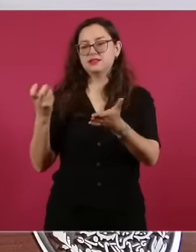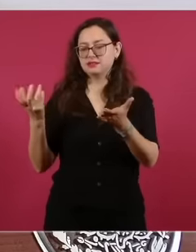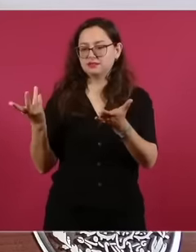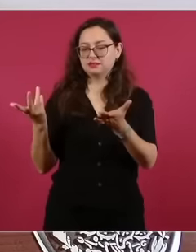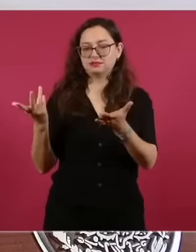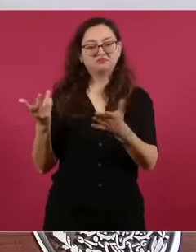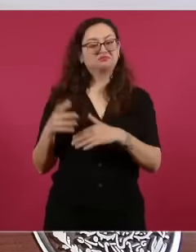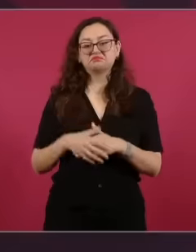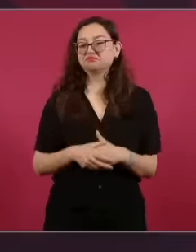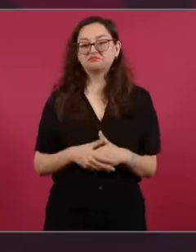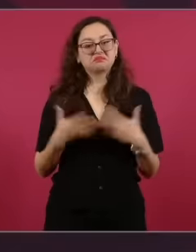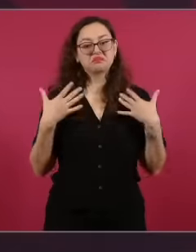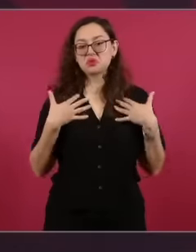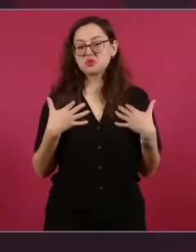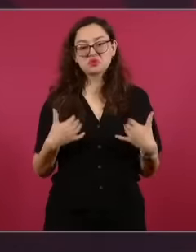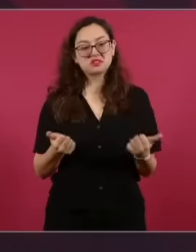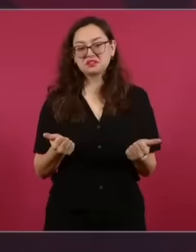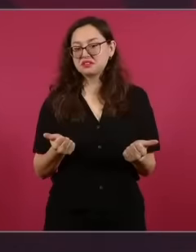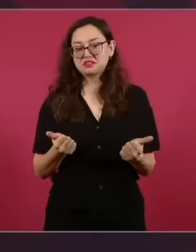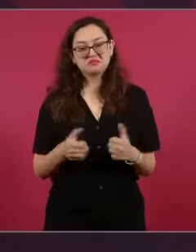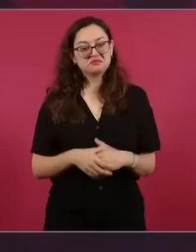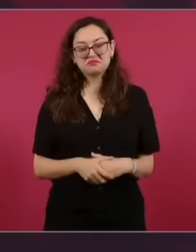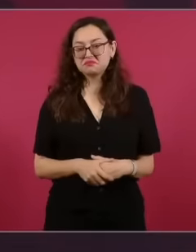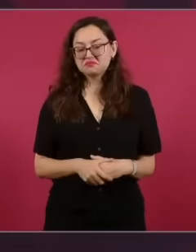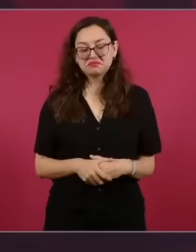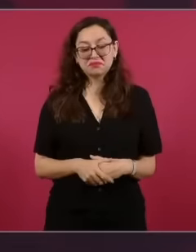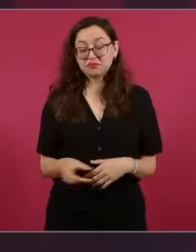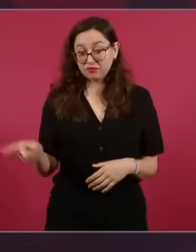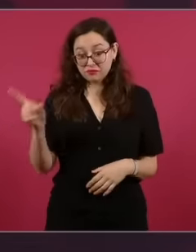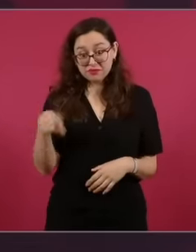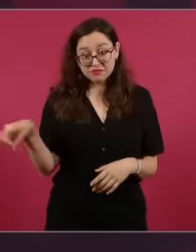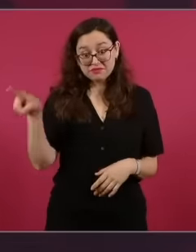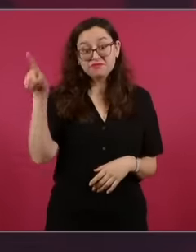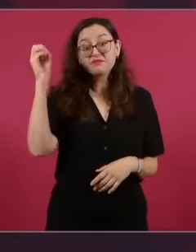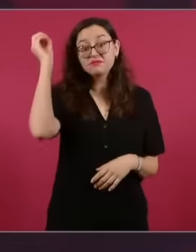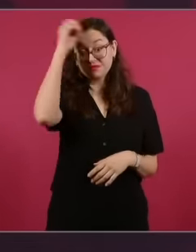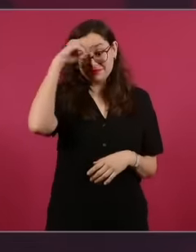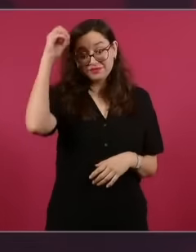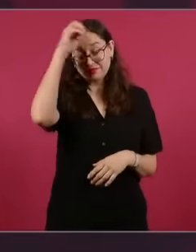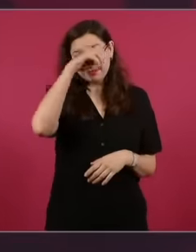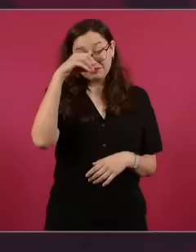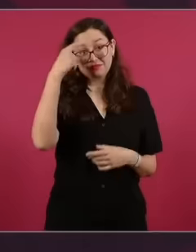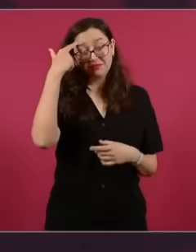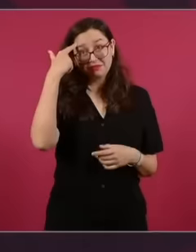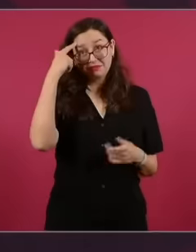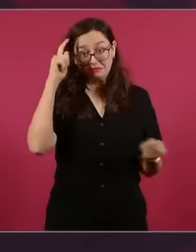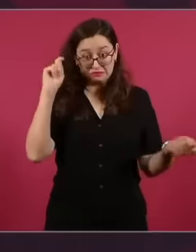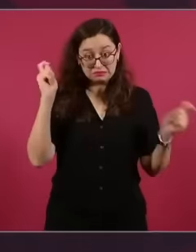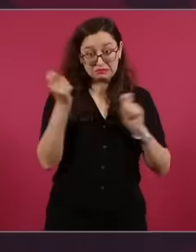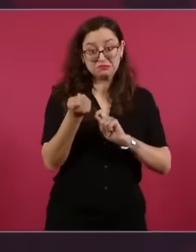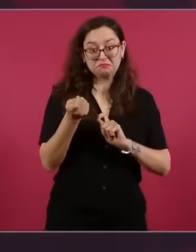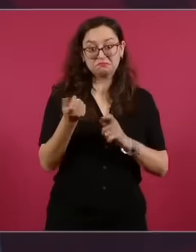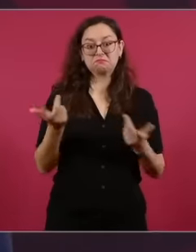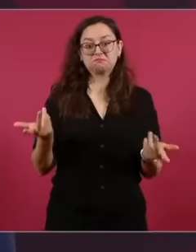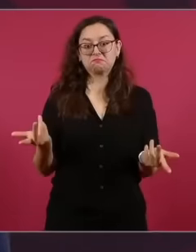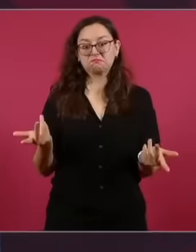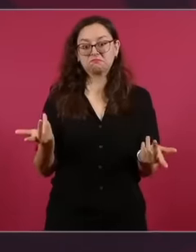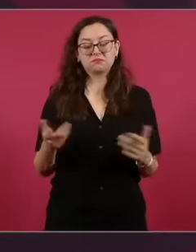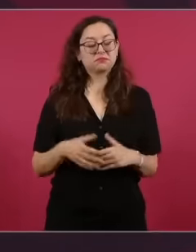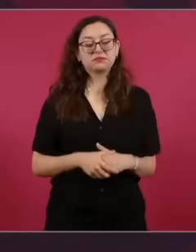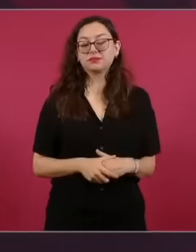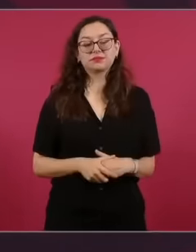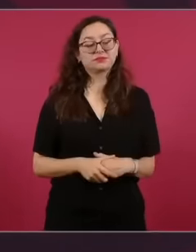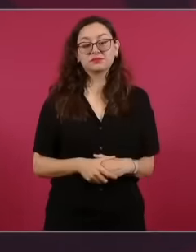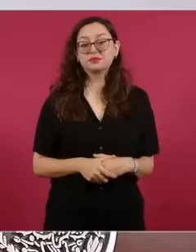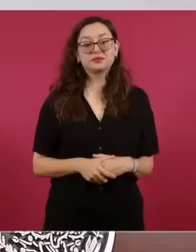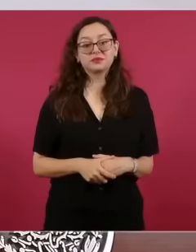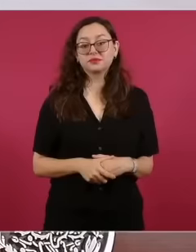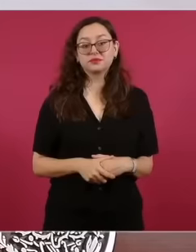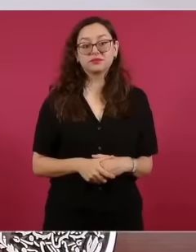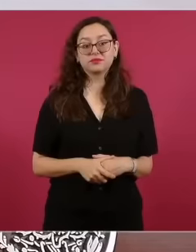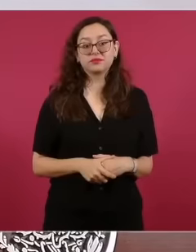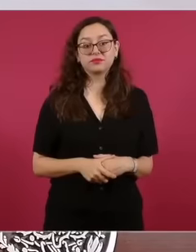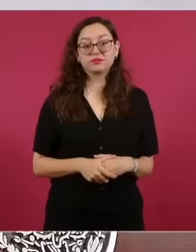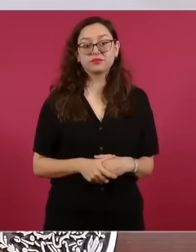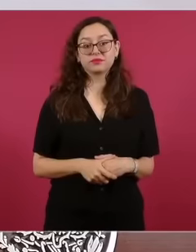because it is wise to change your mind, for example yesterday when we saw the agreement is signed